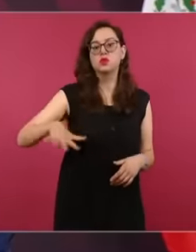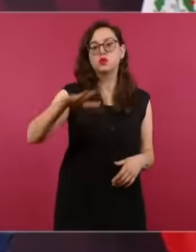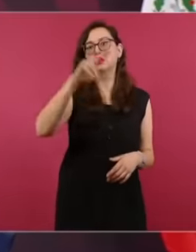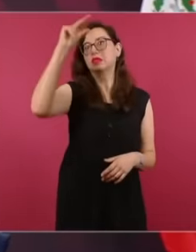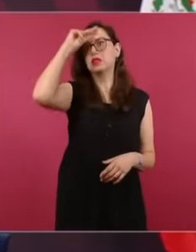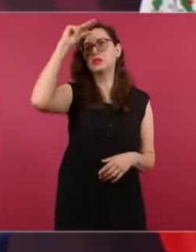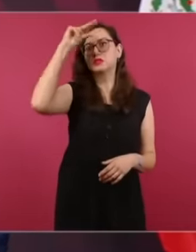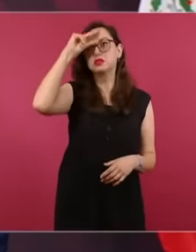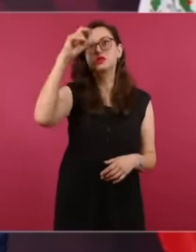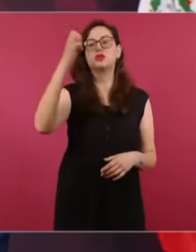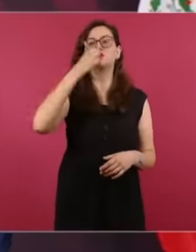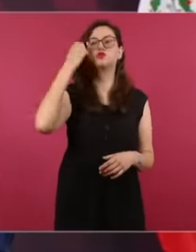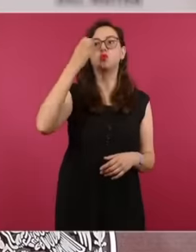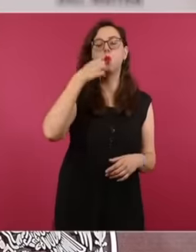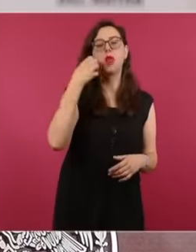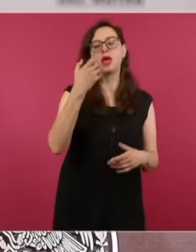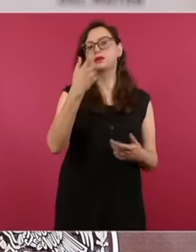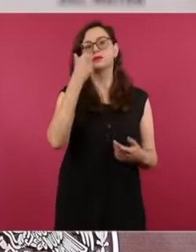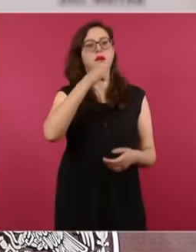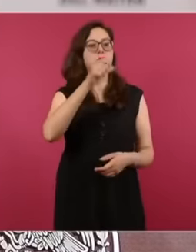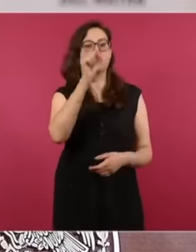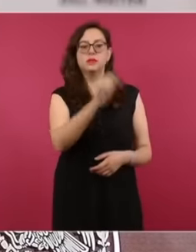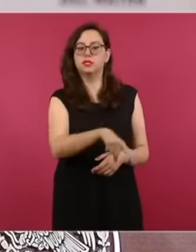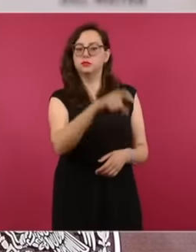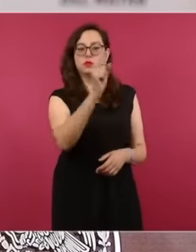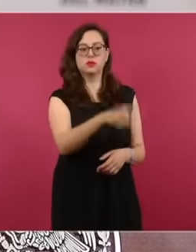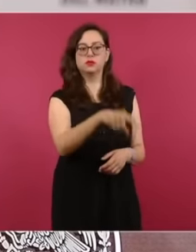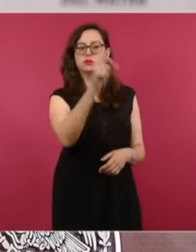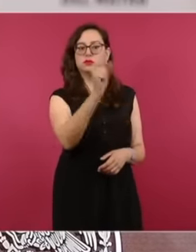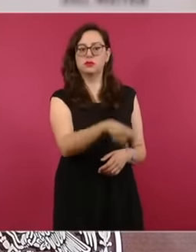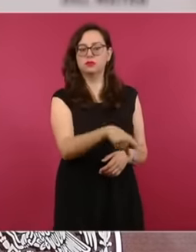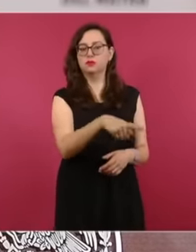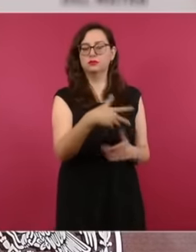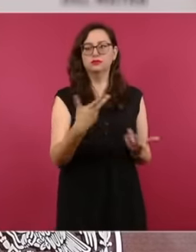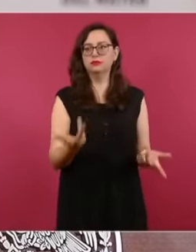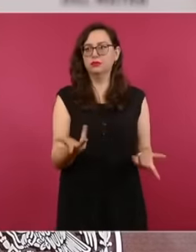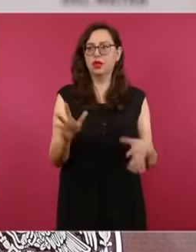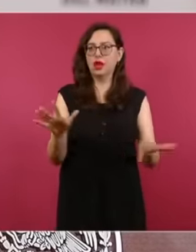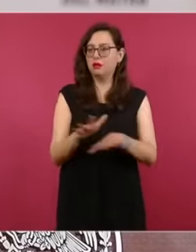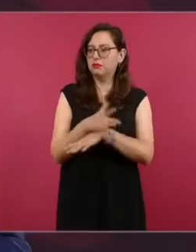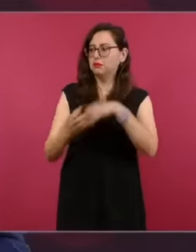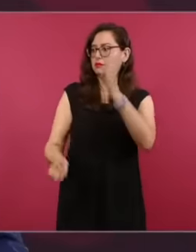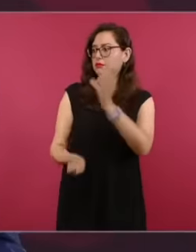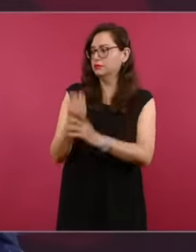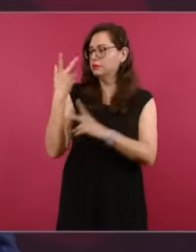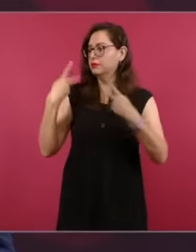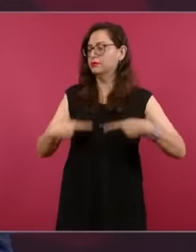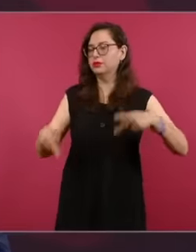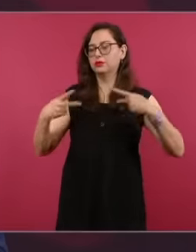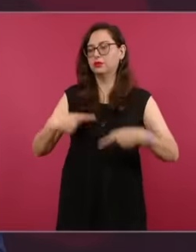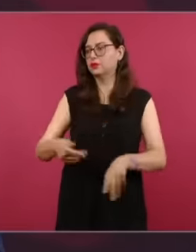Intel